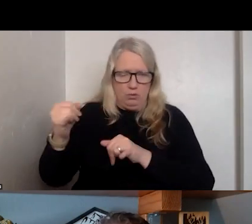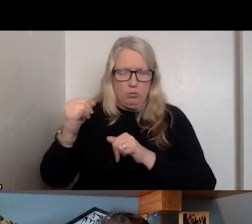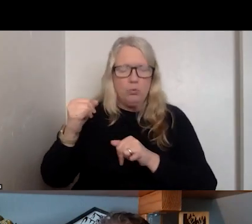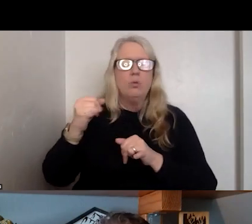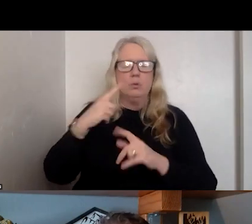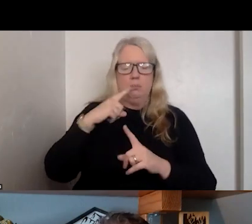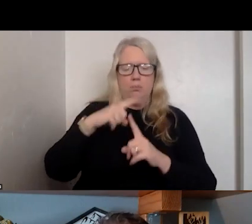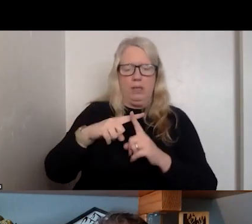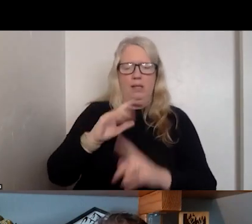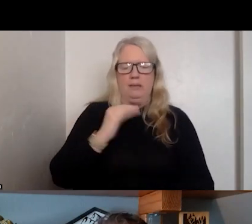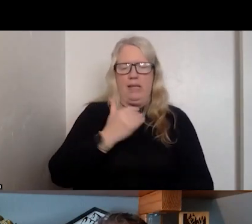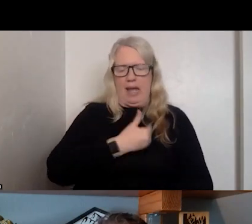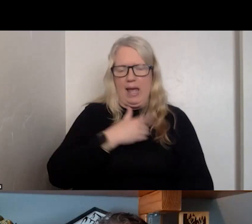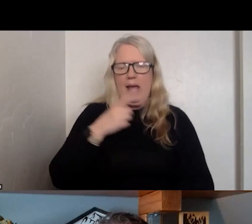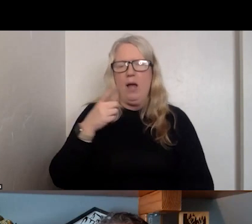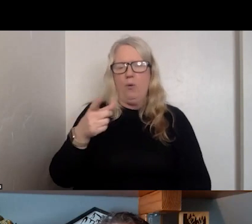DIVISION FOR BEHAVIOR HEALTH AND OUR SISTER AGENCY